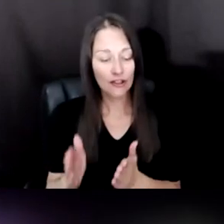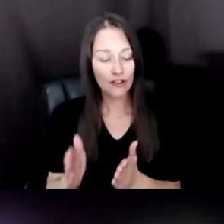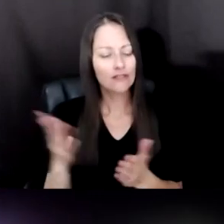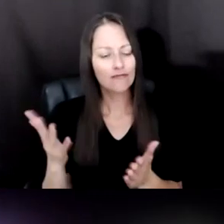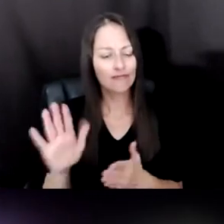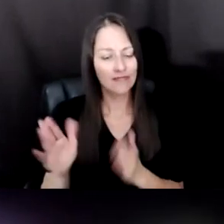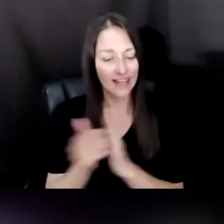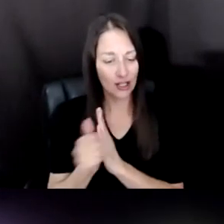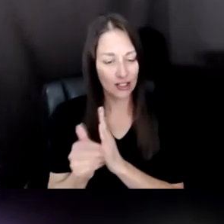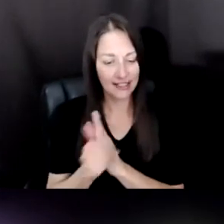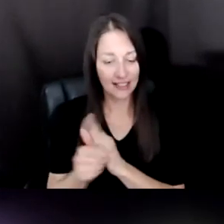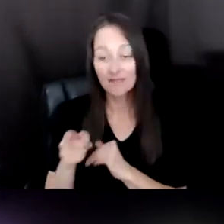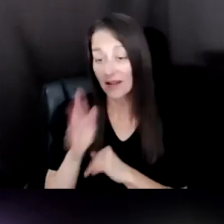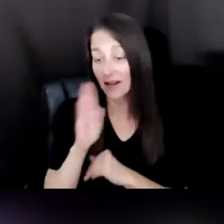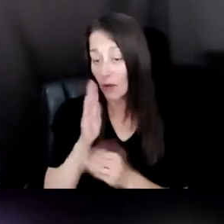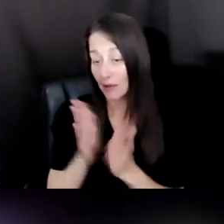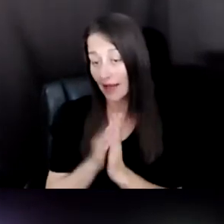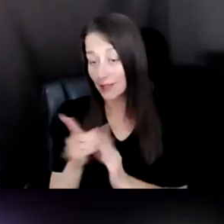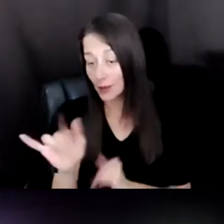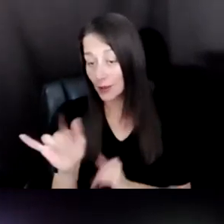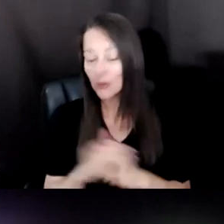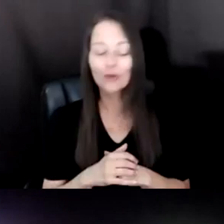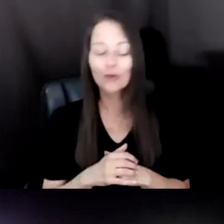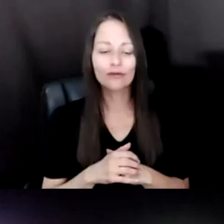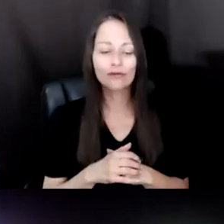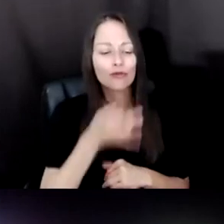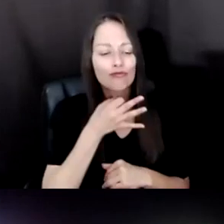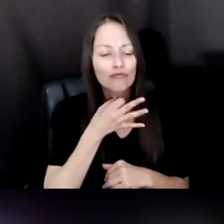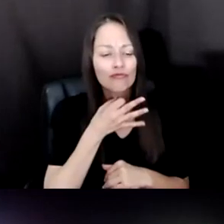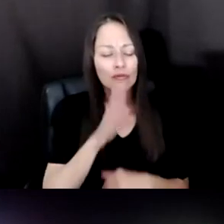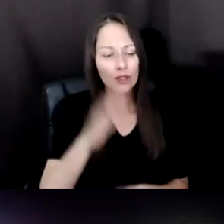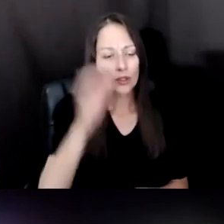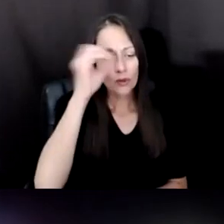BE ASKING YOU THE SAME QUESTION - I'M WONDERING WHAT YOU THINK ARE SOME OF THE CRUCIAL SKILLS